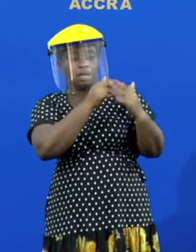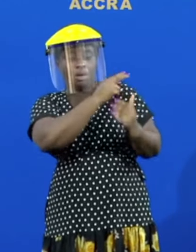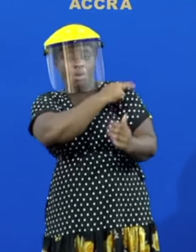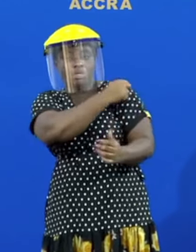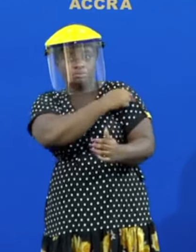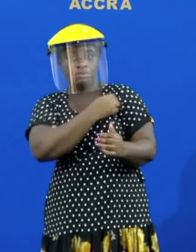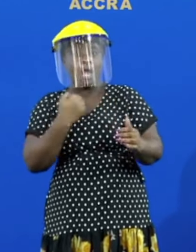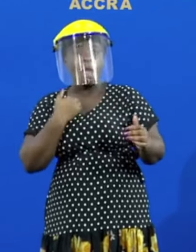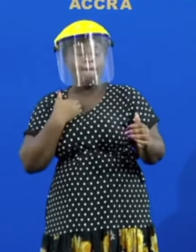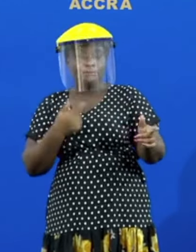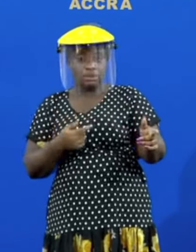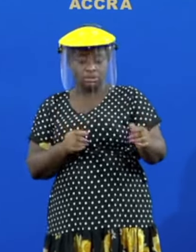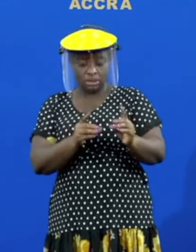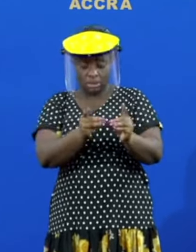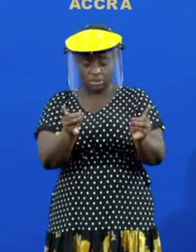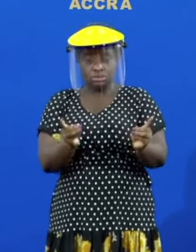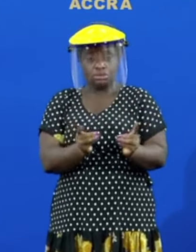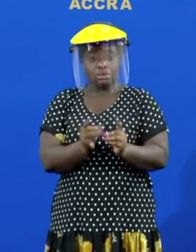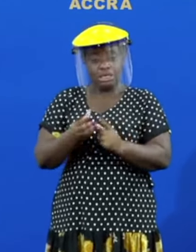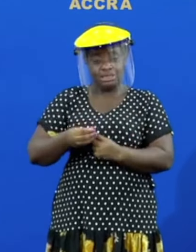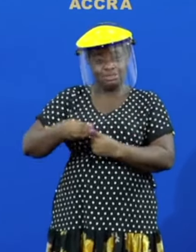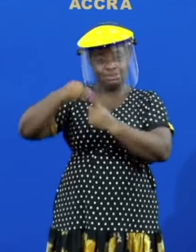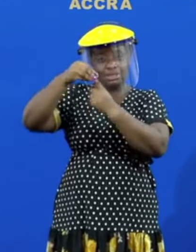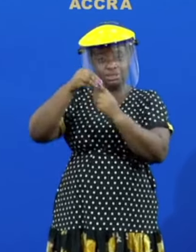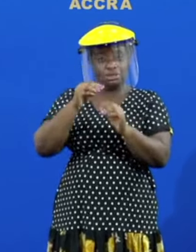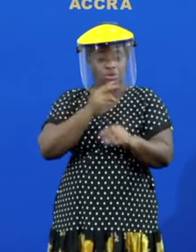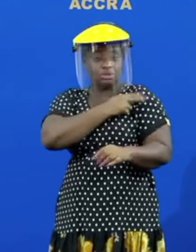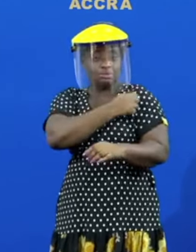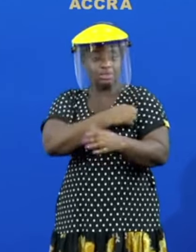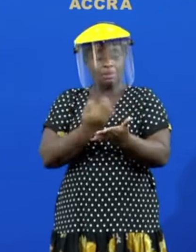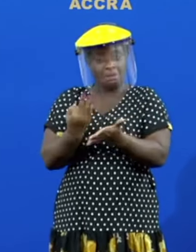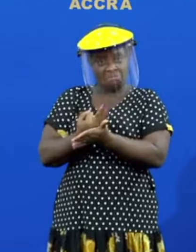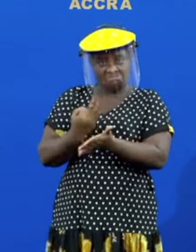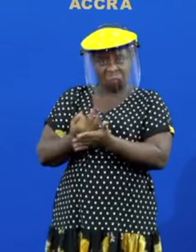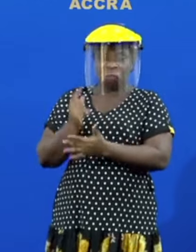the districts and specialized hospitals are being funded by the government of ghana but for the